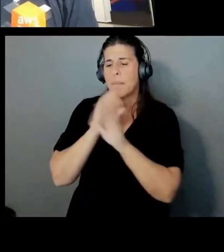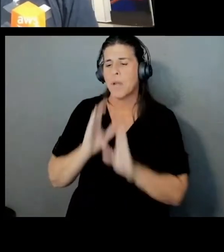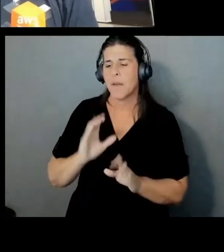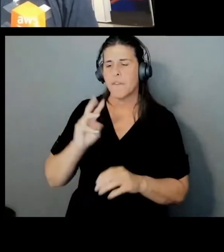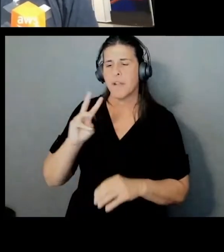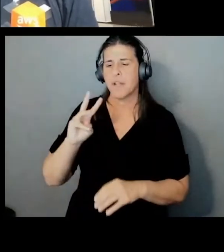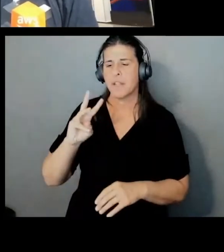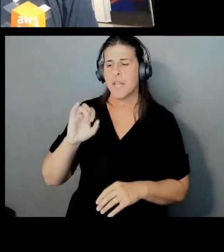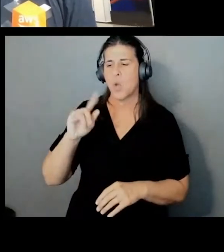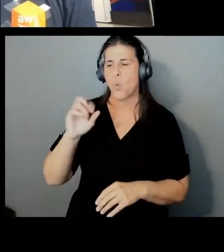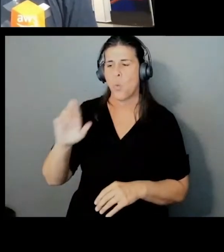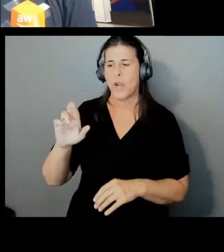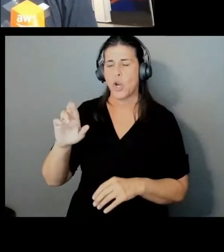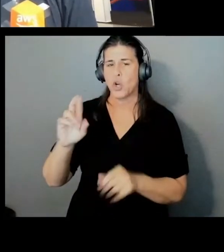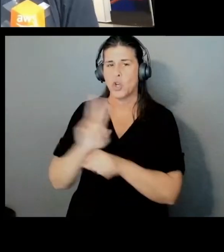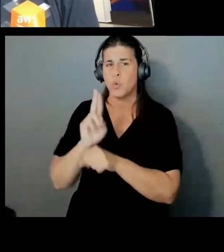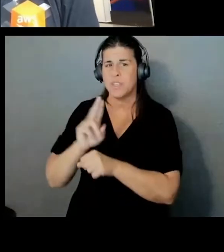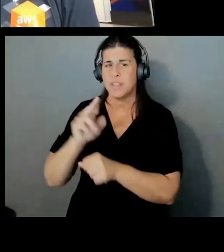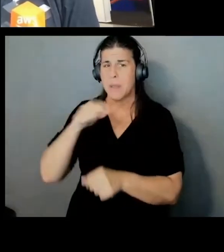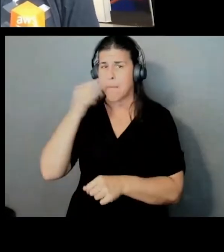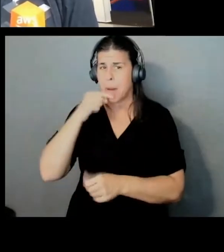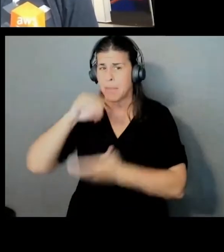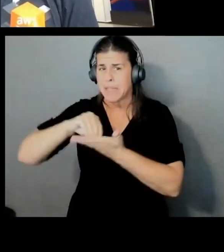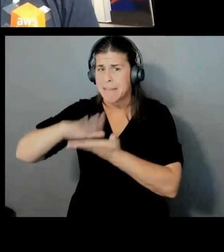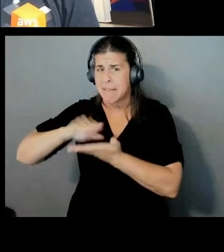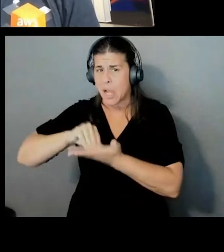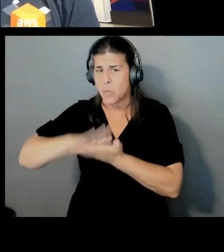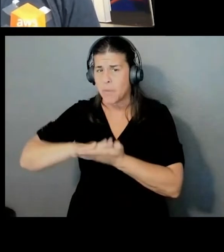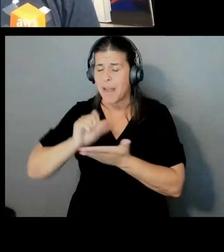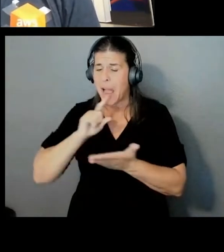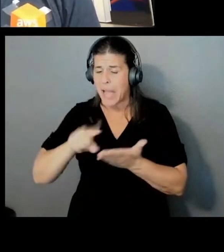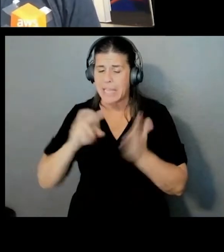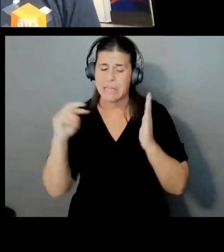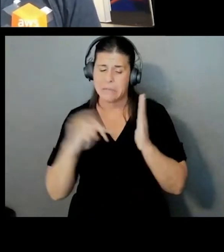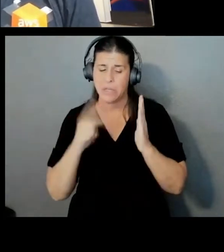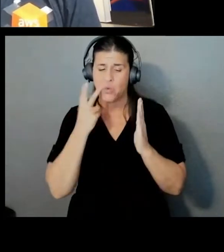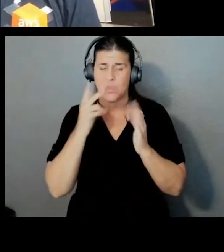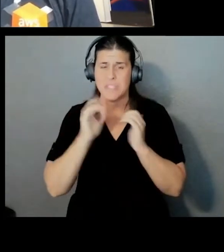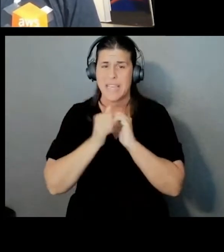so I can review how these messages are being encrypted? Hundred percent.